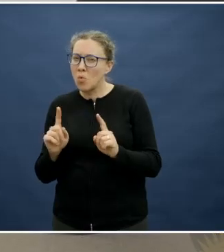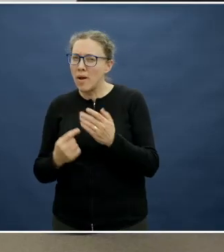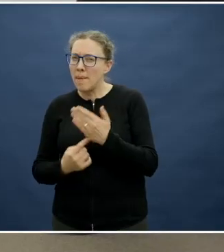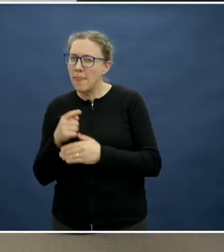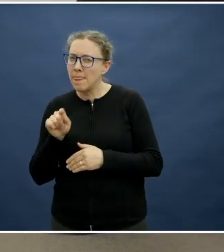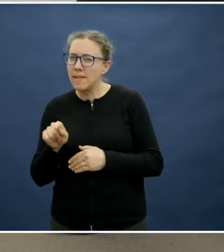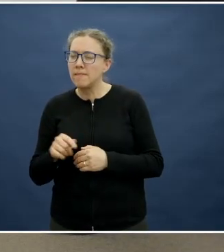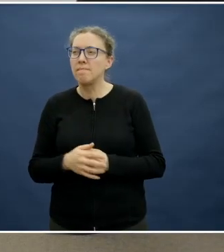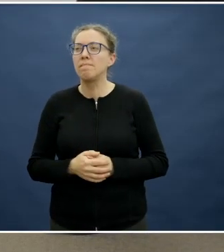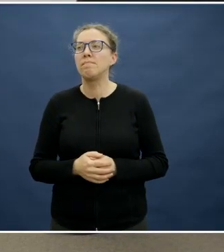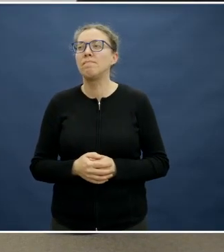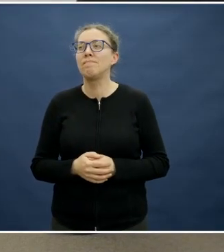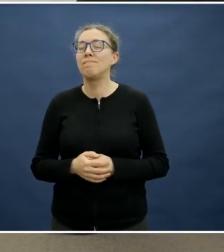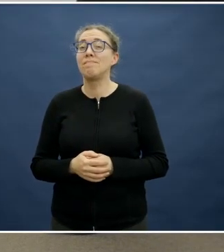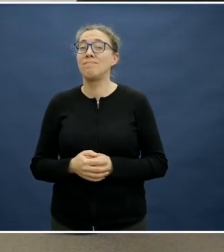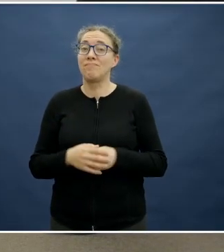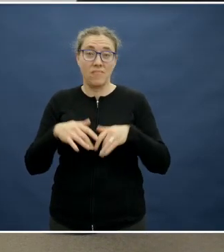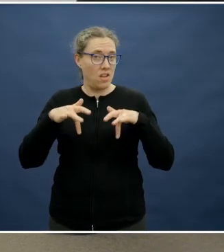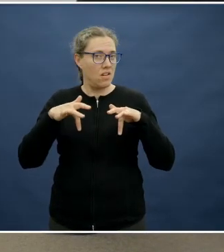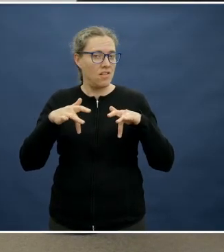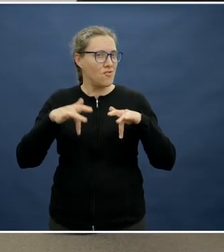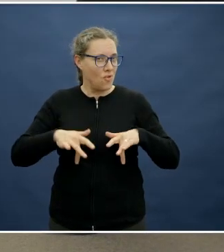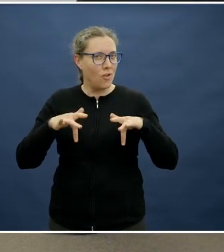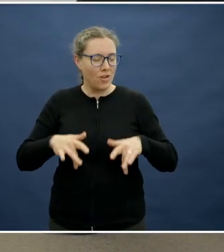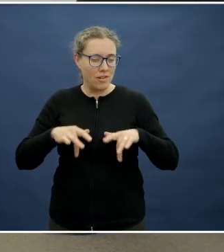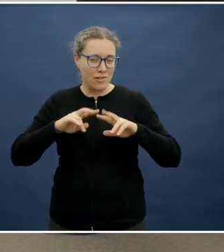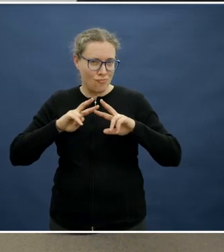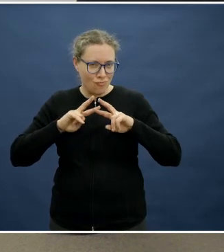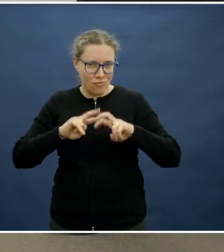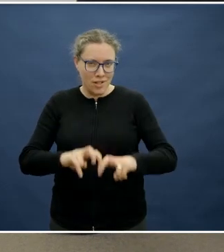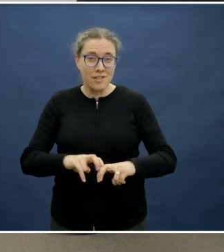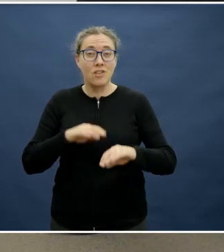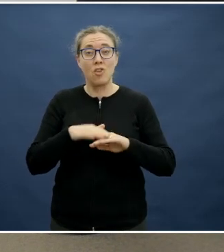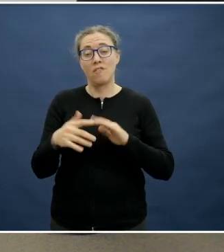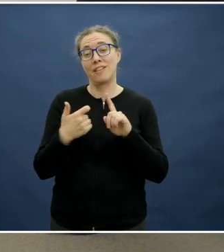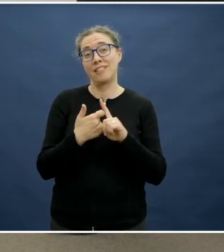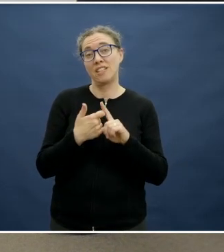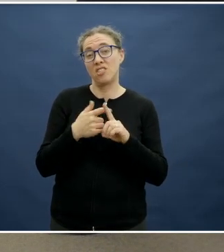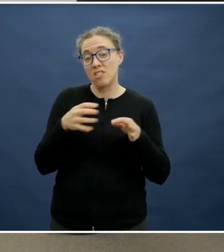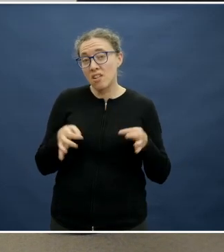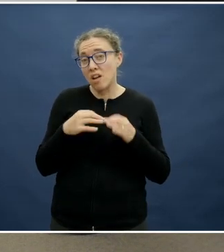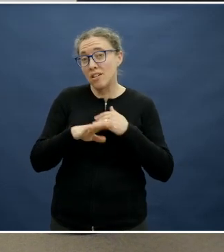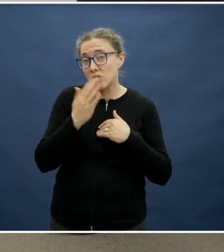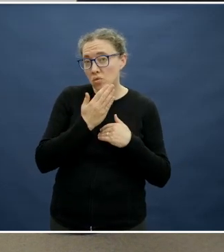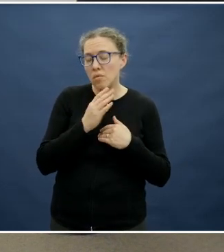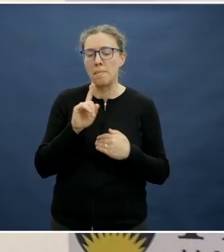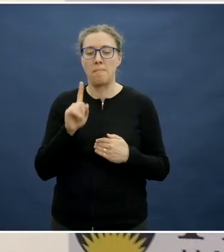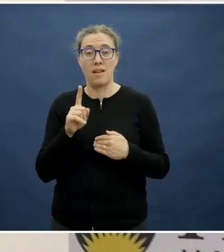We haven't done any, but I guess the example that we identified is I